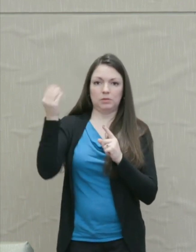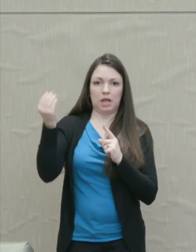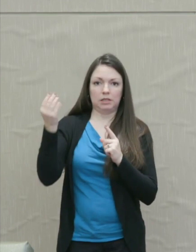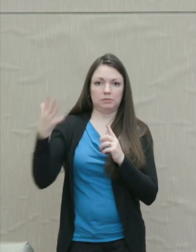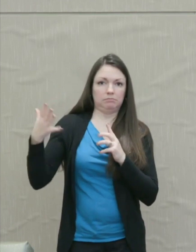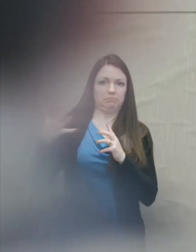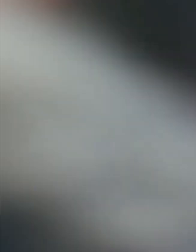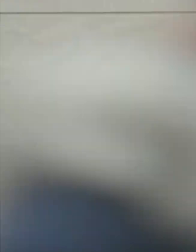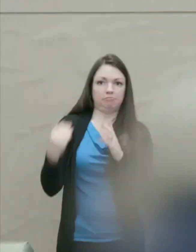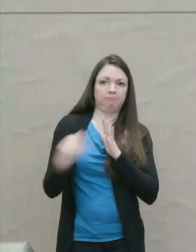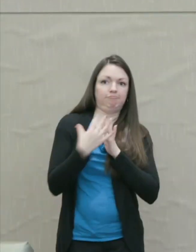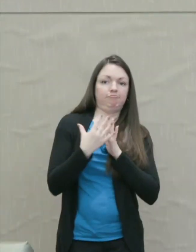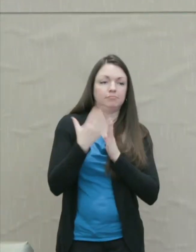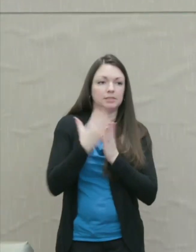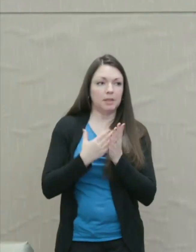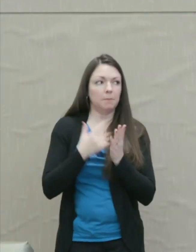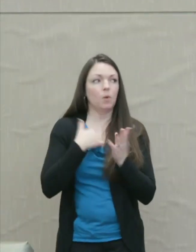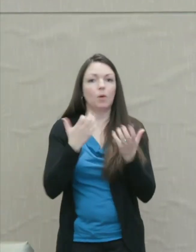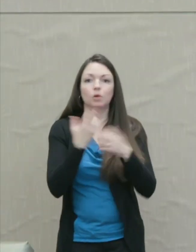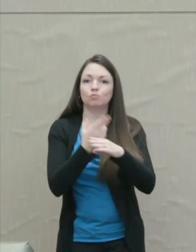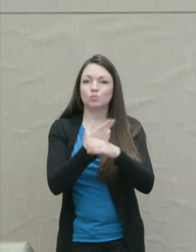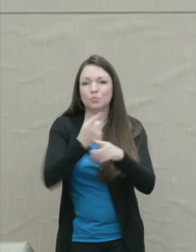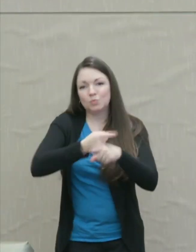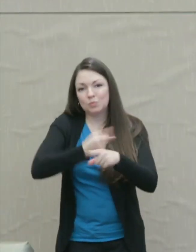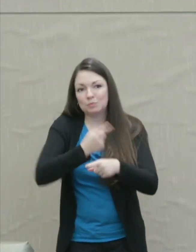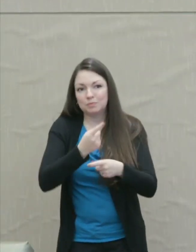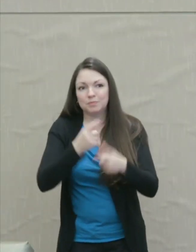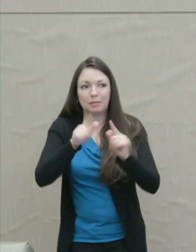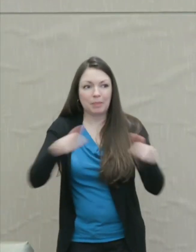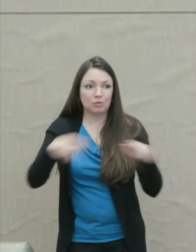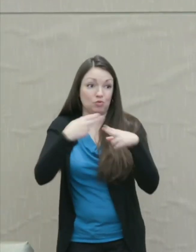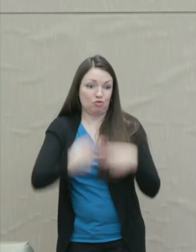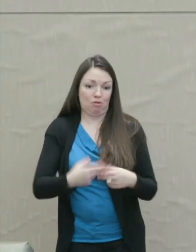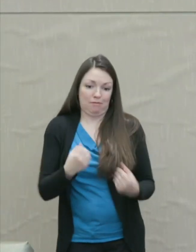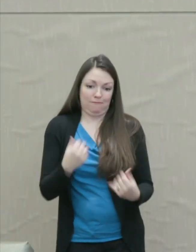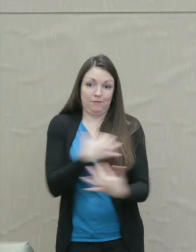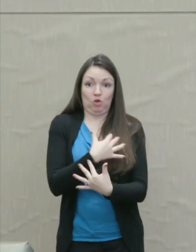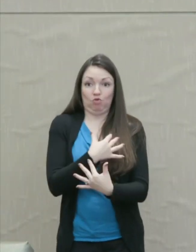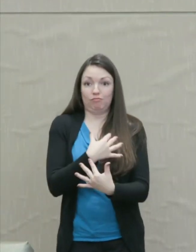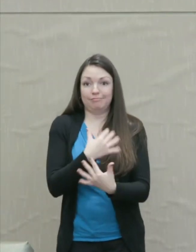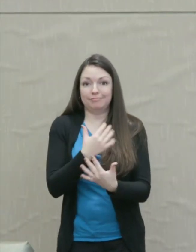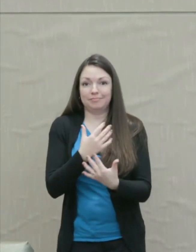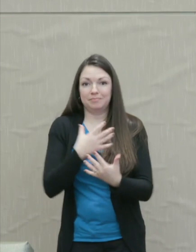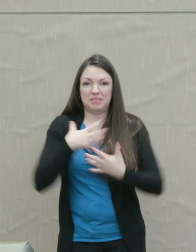So I'd rather use ordinary language and call it fear anger, or even fear blame.